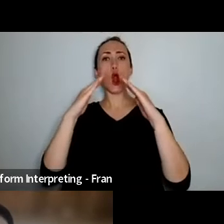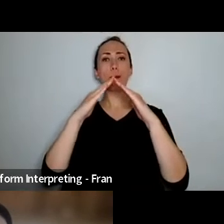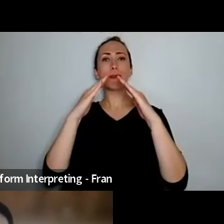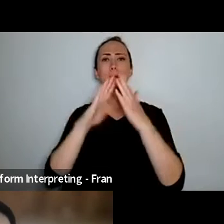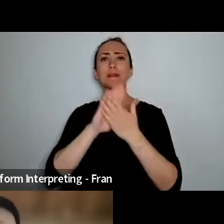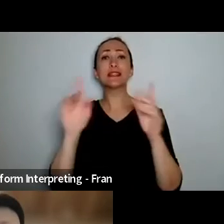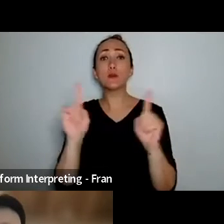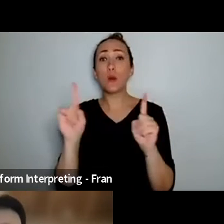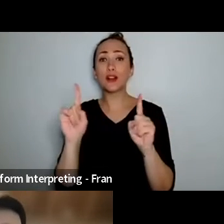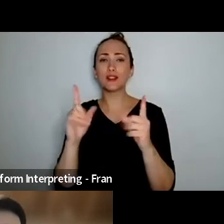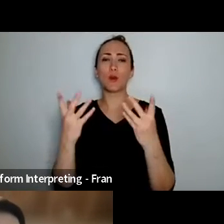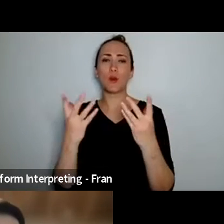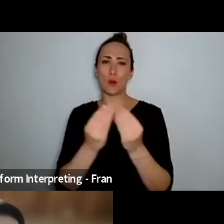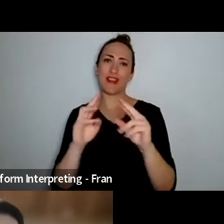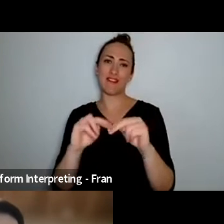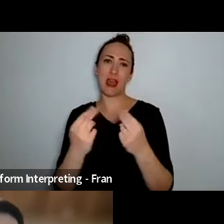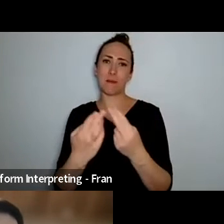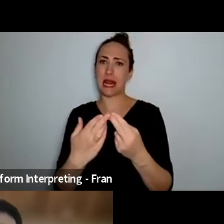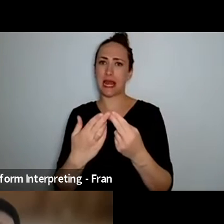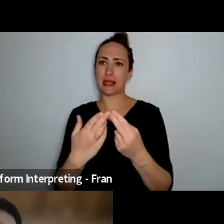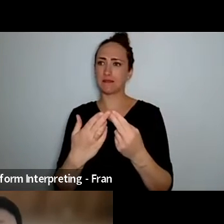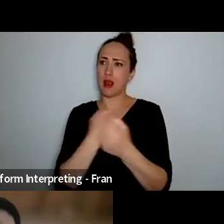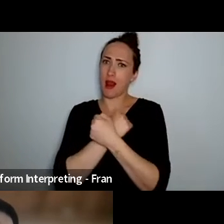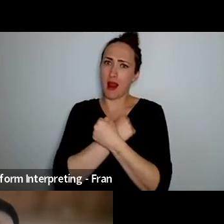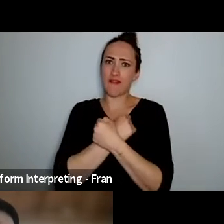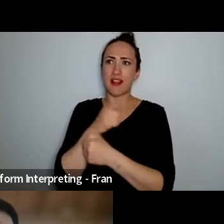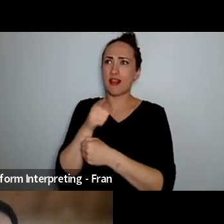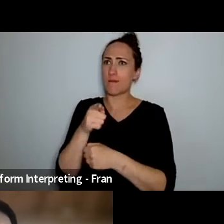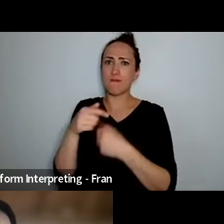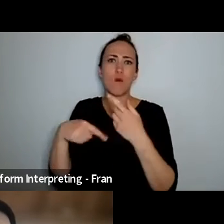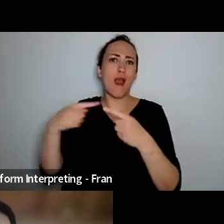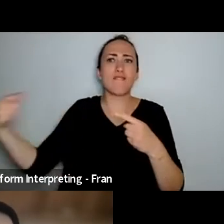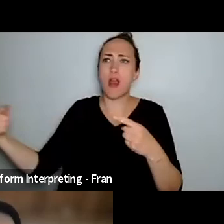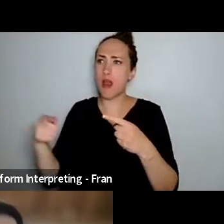that I love you know unconditionally and that love me unconditionally and you know all my family are